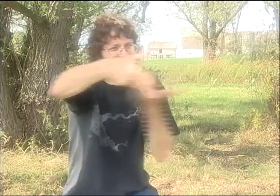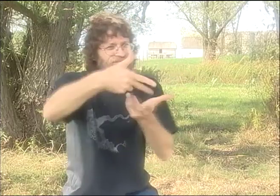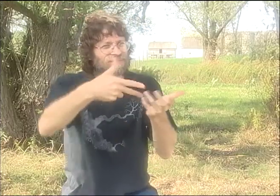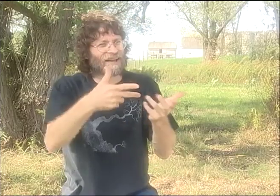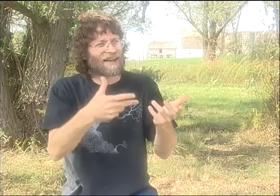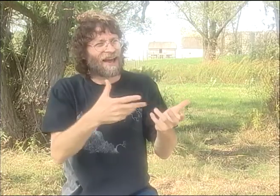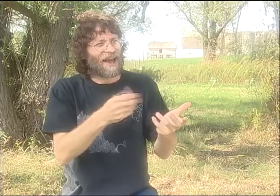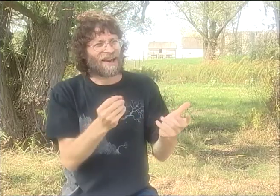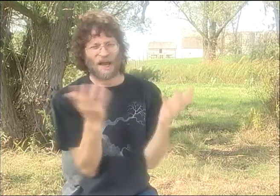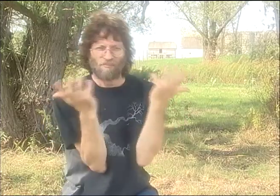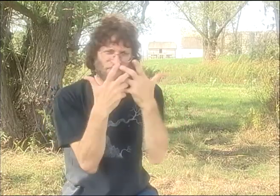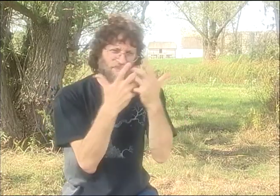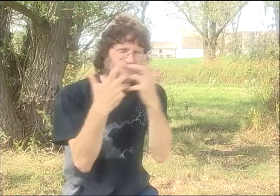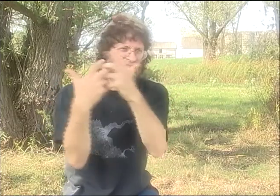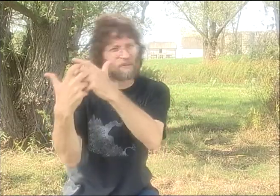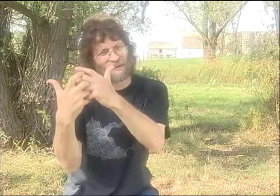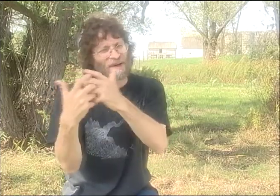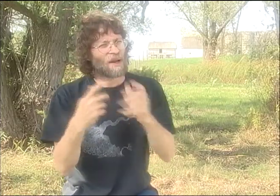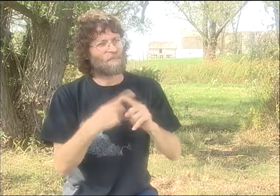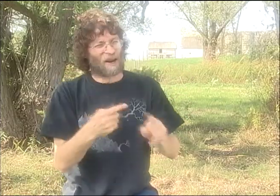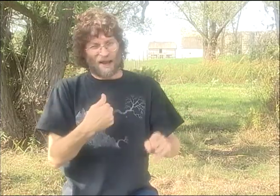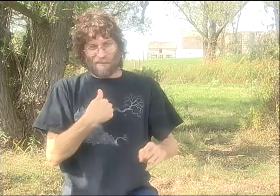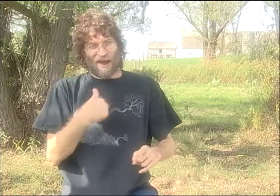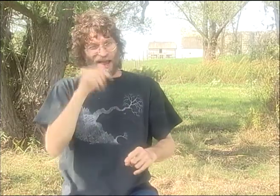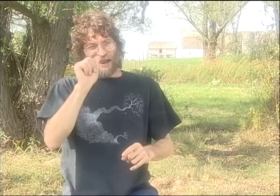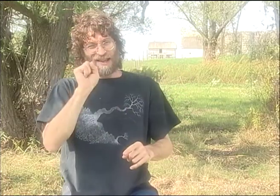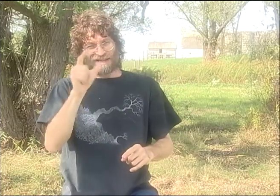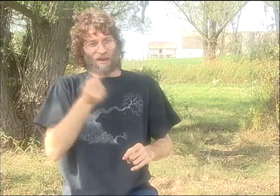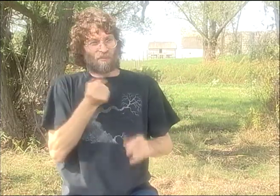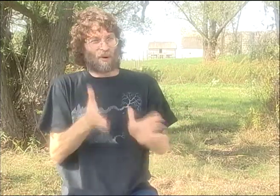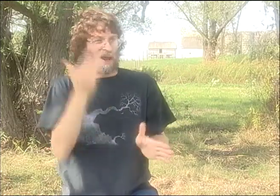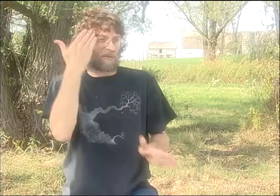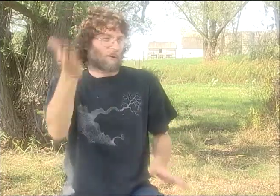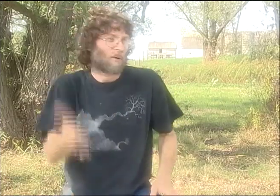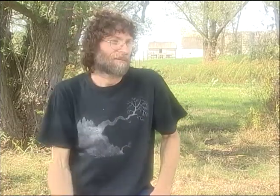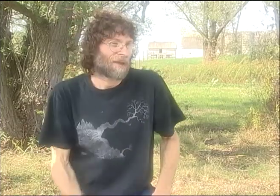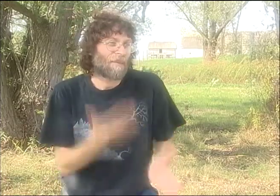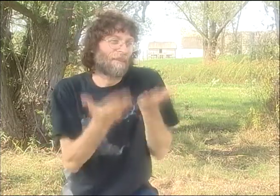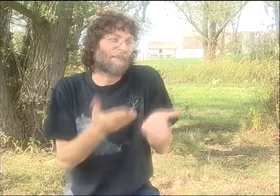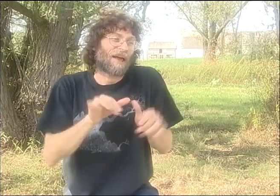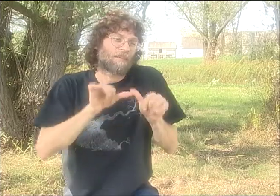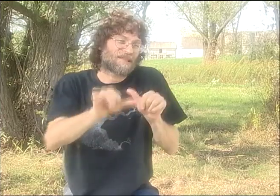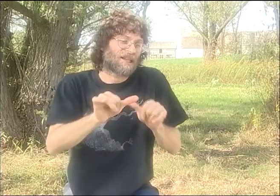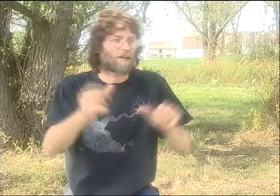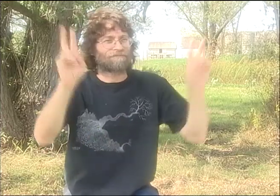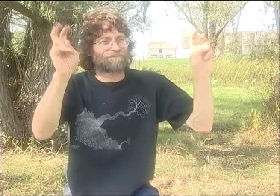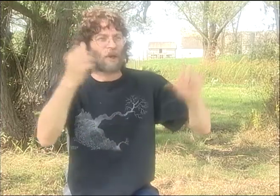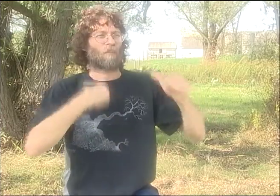WITH DEAF PEOPLE'S LANGUAGE, AND I HAVE A SYNERGY WITH THEM AND A CHEMISTRY WITH THEM.